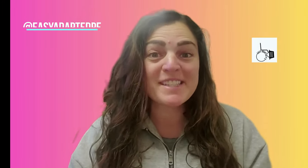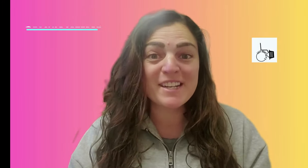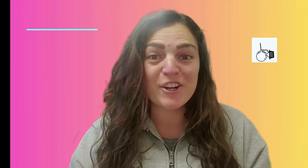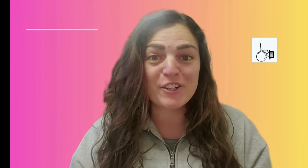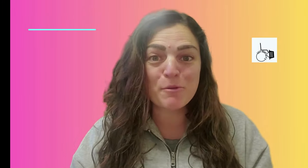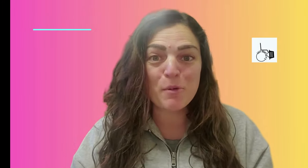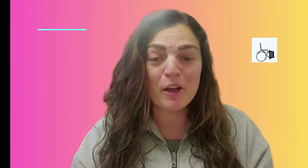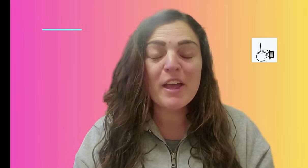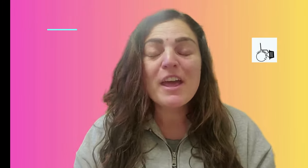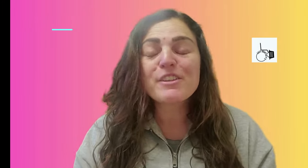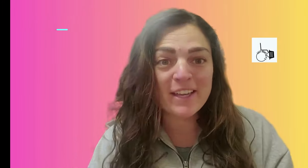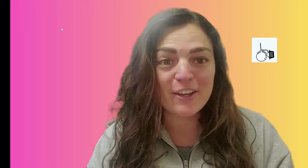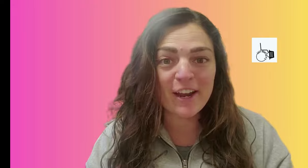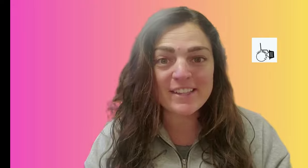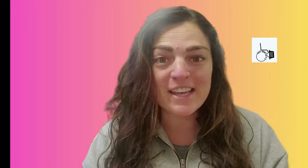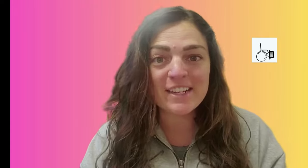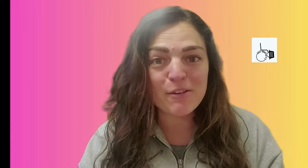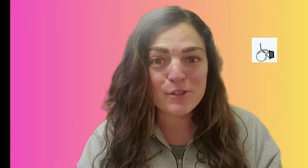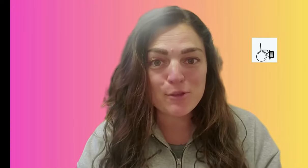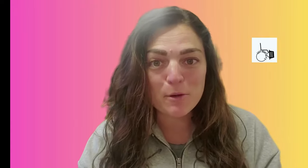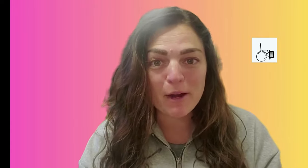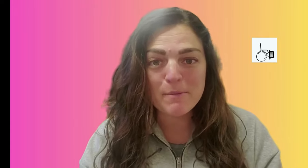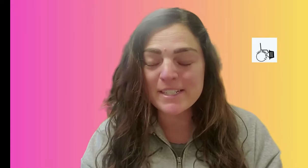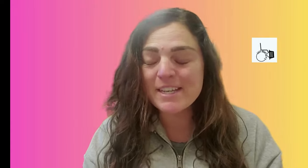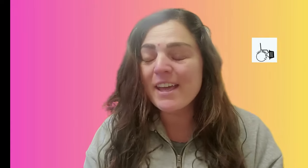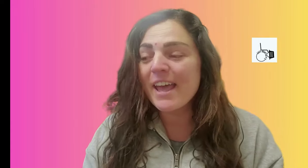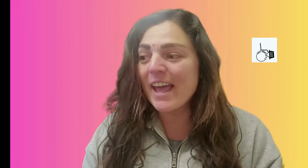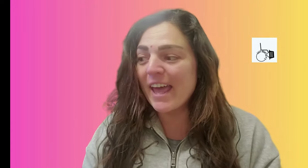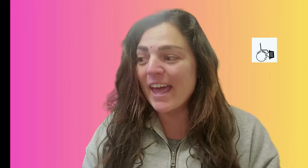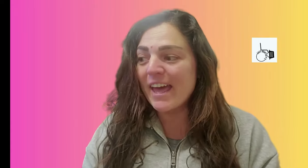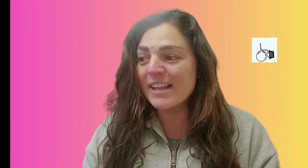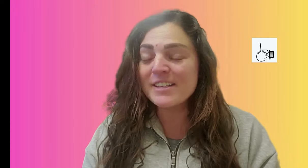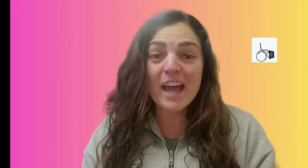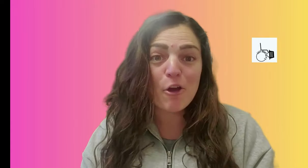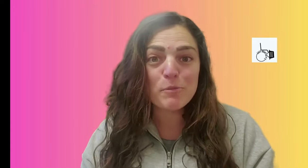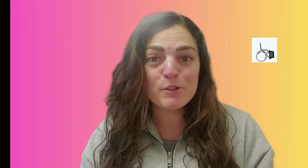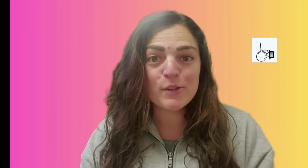pieces that are in her book you can get your hands on it I would super recommend it and I hope you